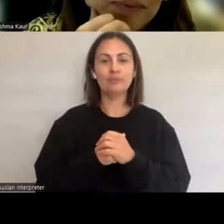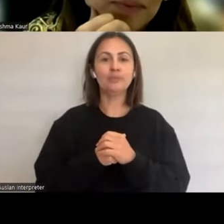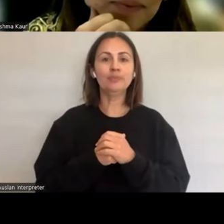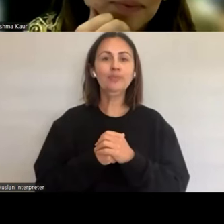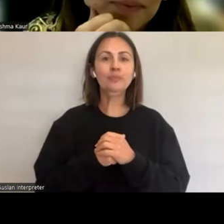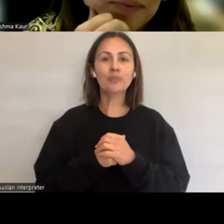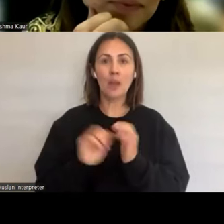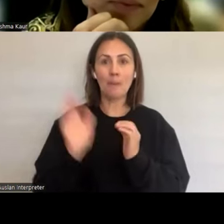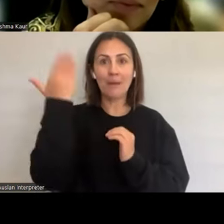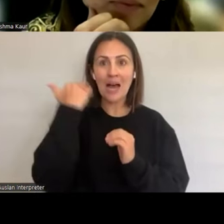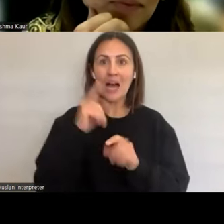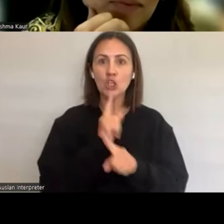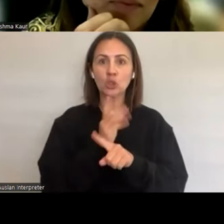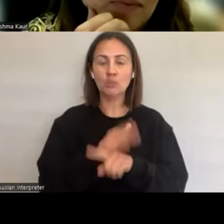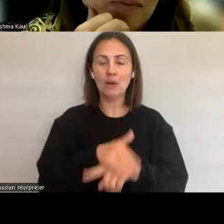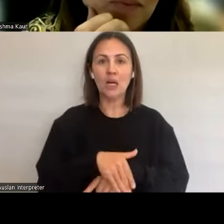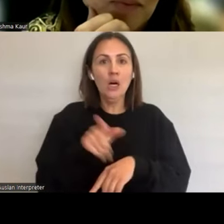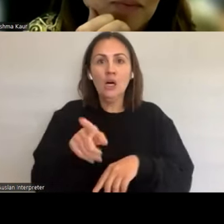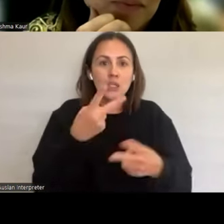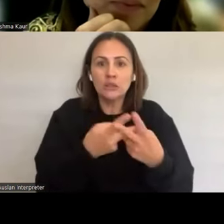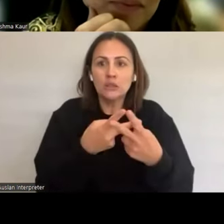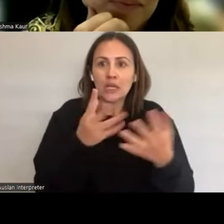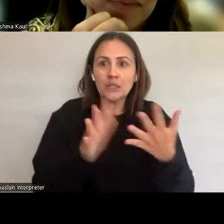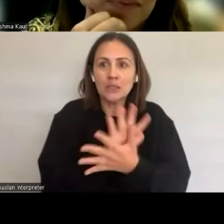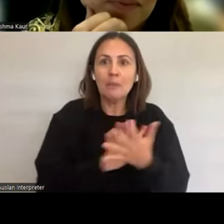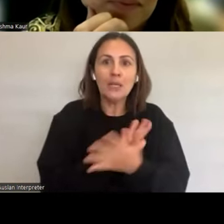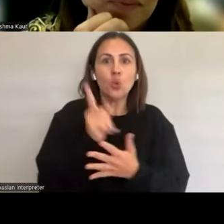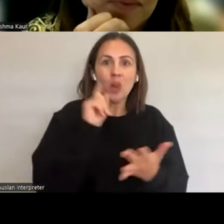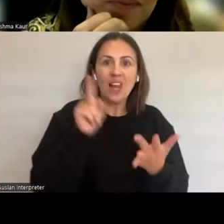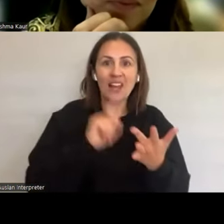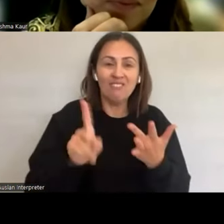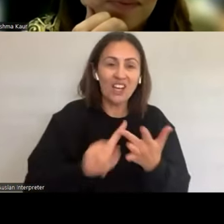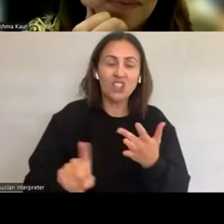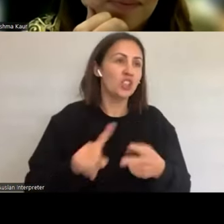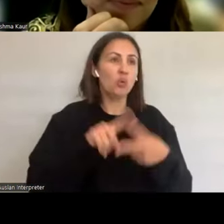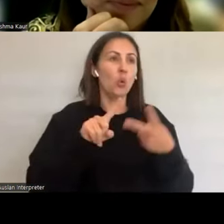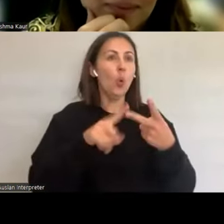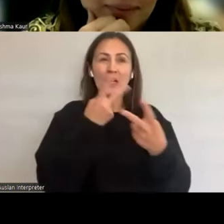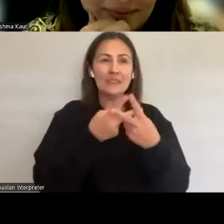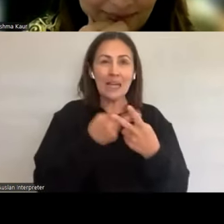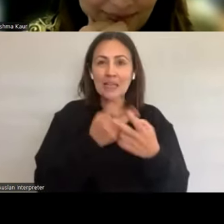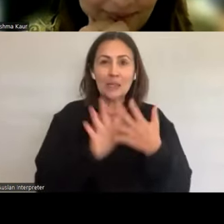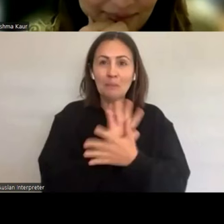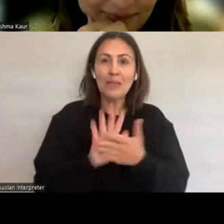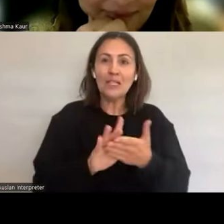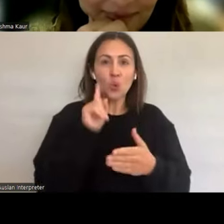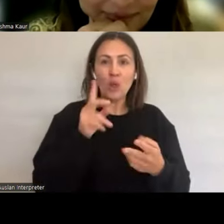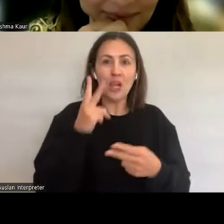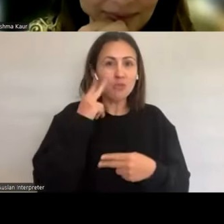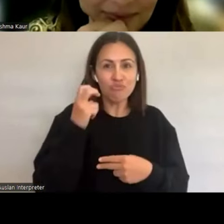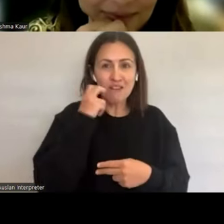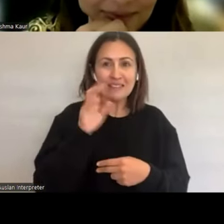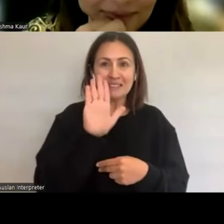you know, don't fall pregnant, don't get an STI. Sexual dysfunction. And they found that